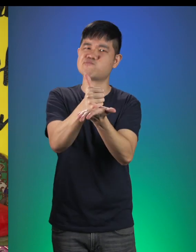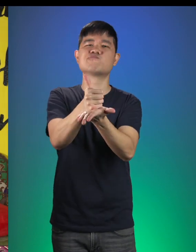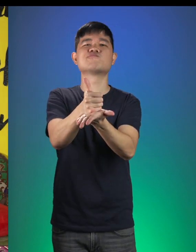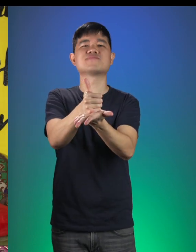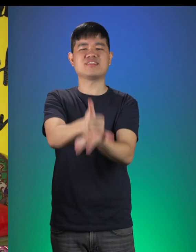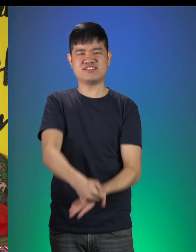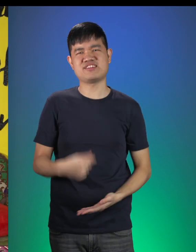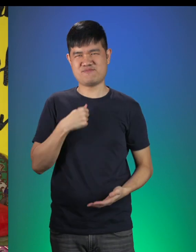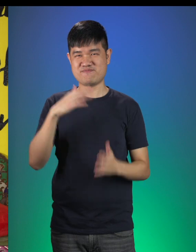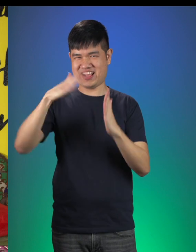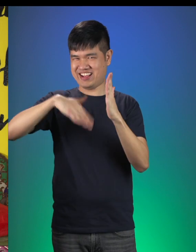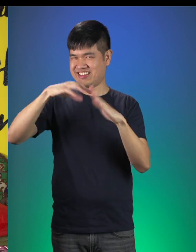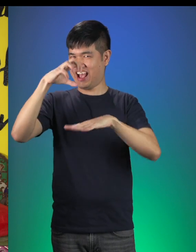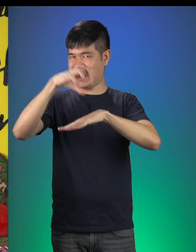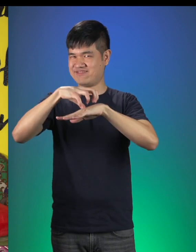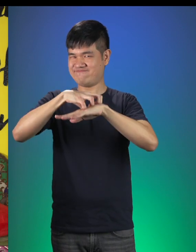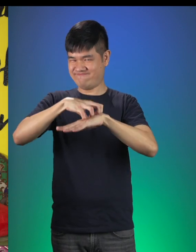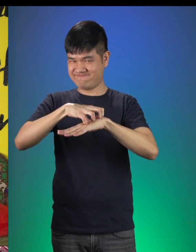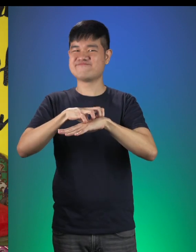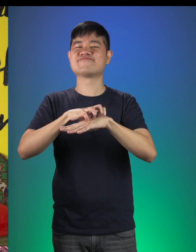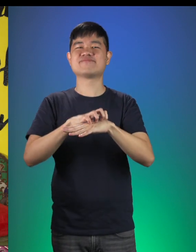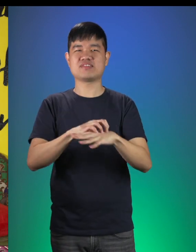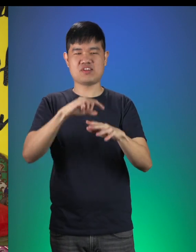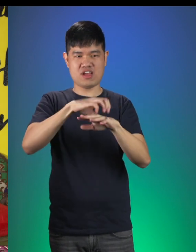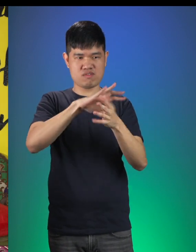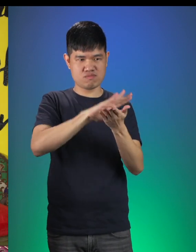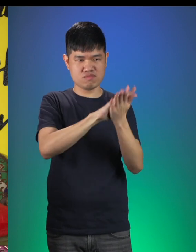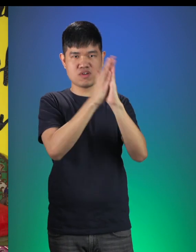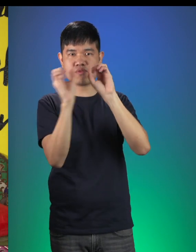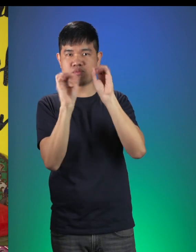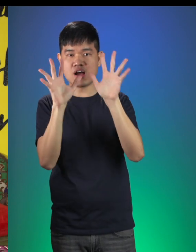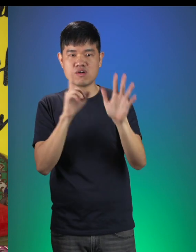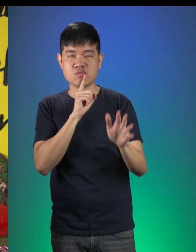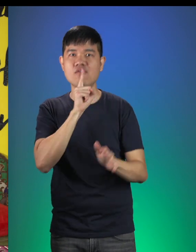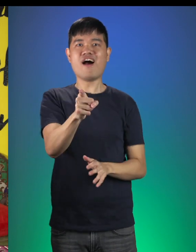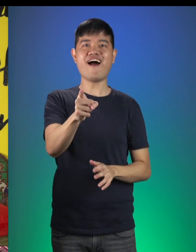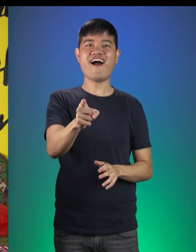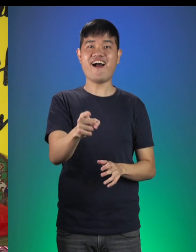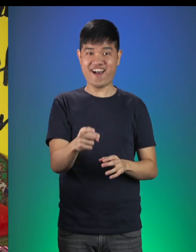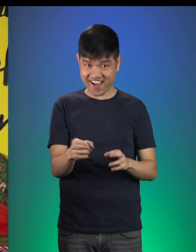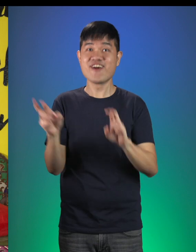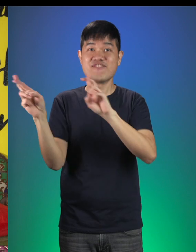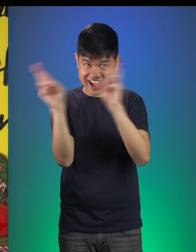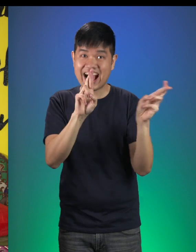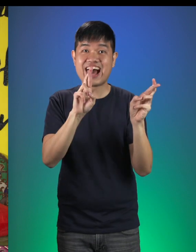I shall paint you a cake and you can watch it magically come to life! Are you ready?